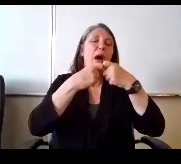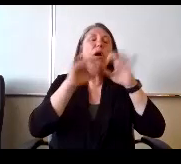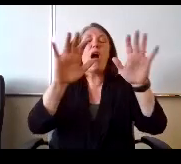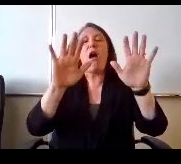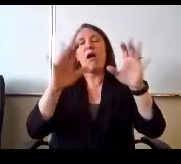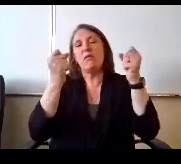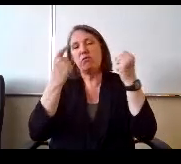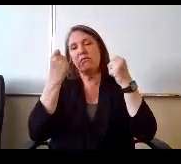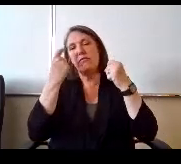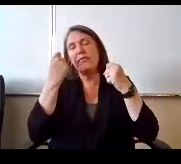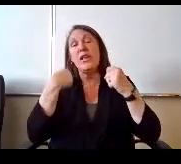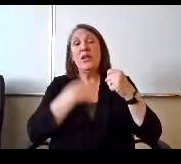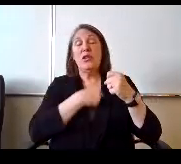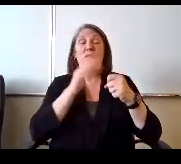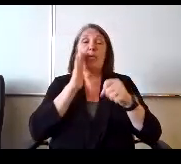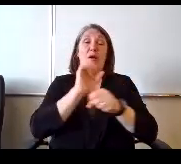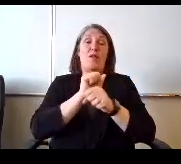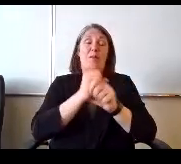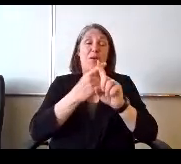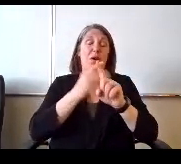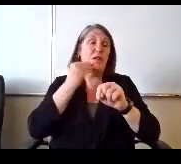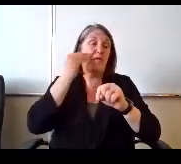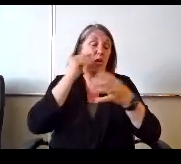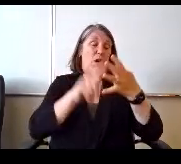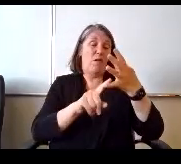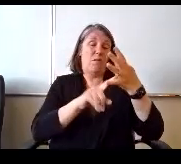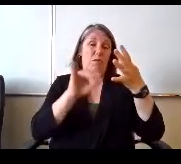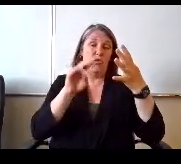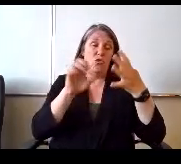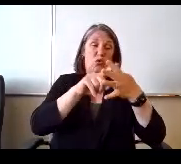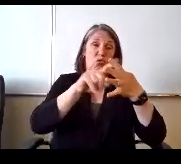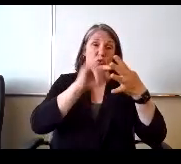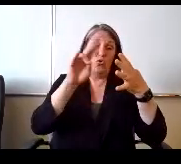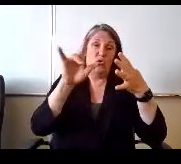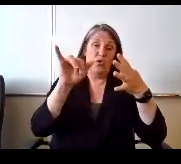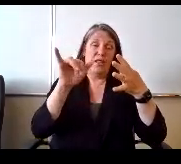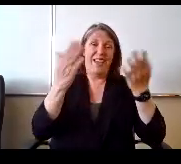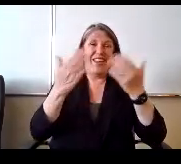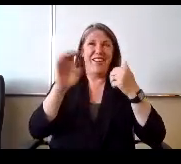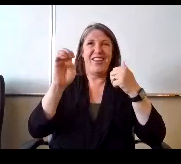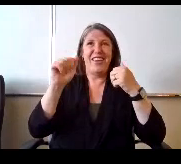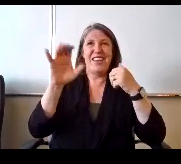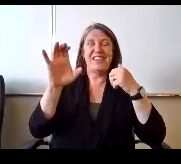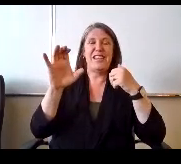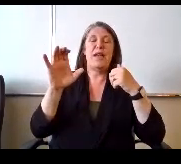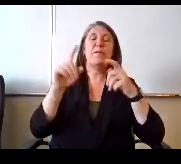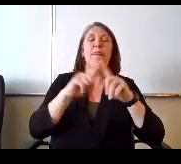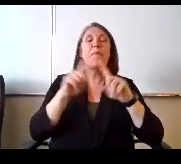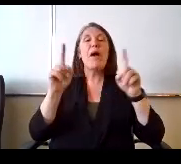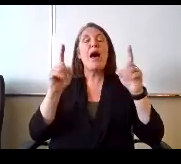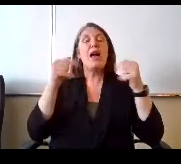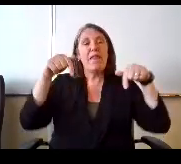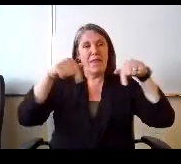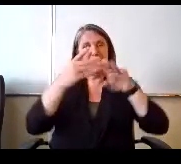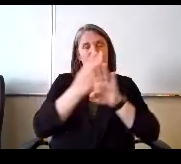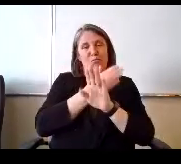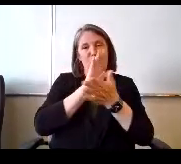So we'll all be working from home the last week of June, the first week of July here at the EAC. But this preschool program is is normally